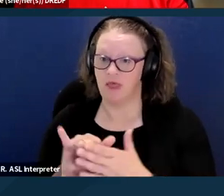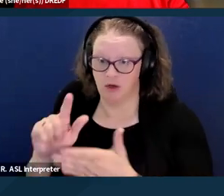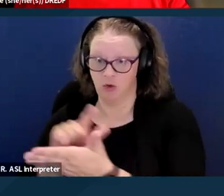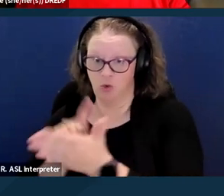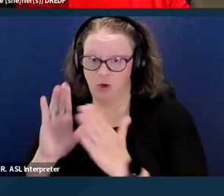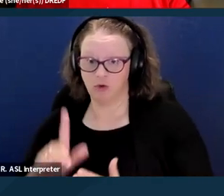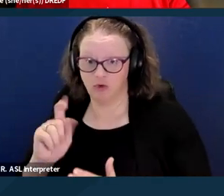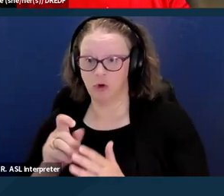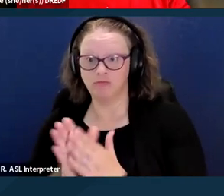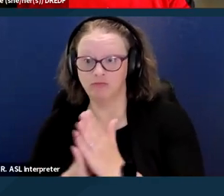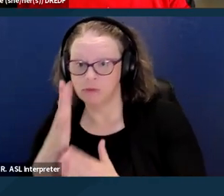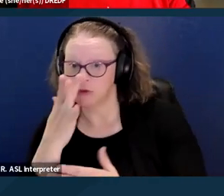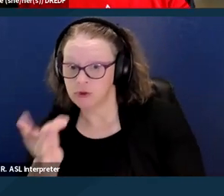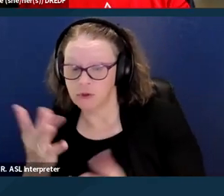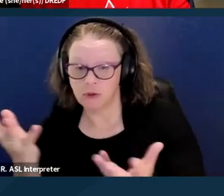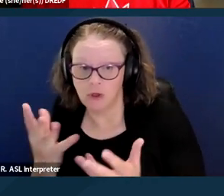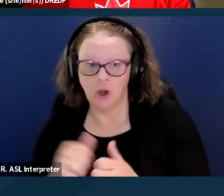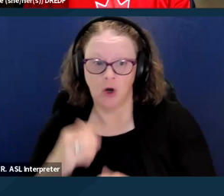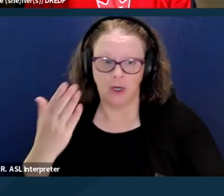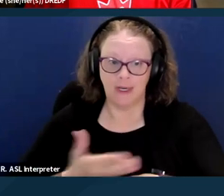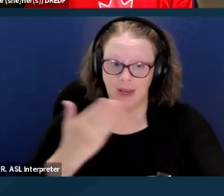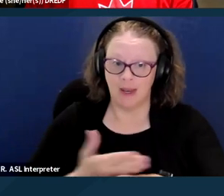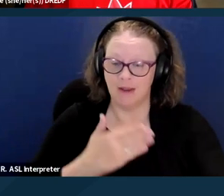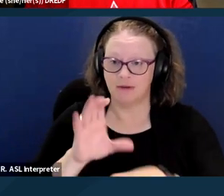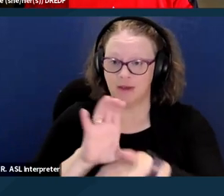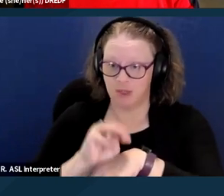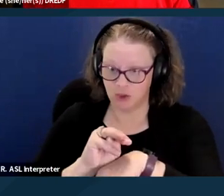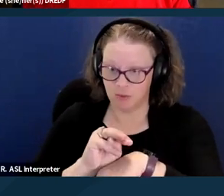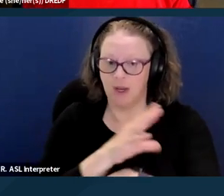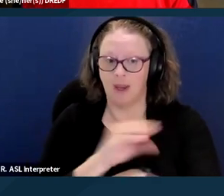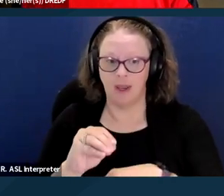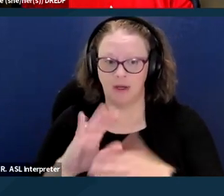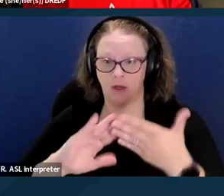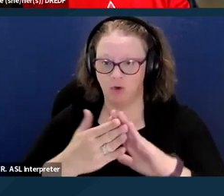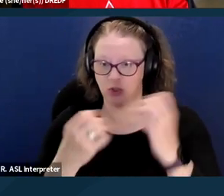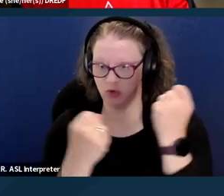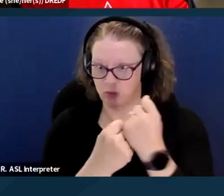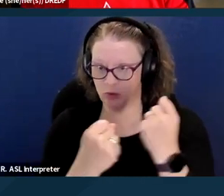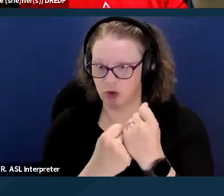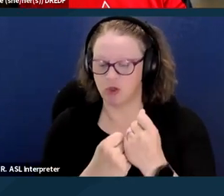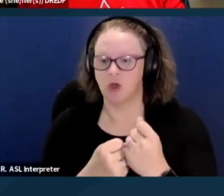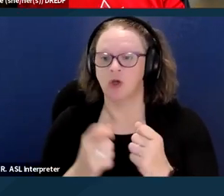are enhanced case management and community supports, so the next few slides will be looking